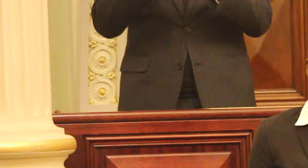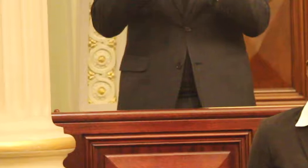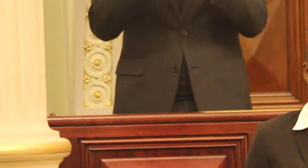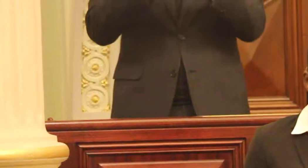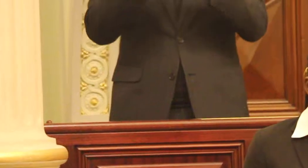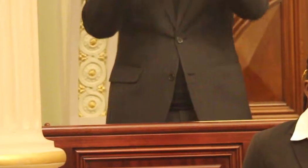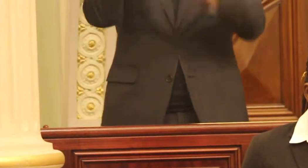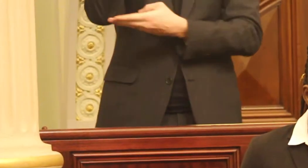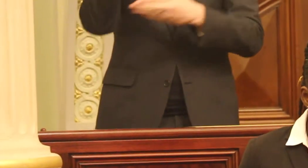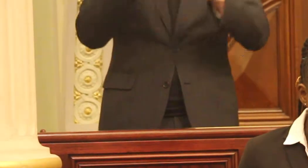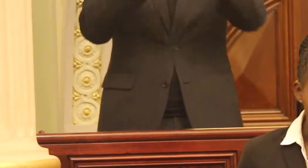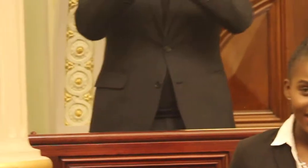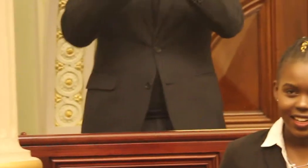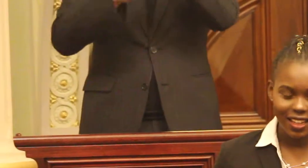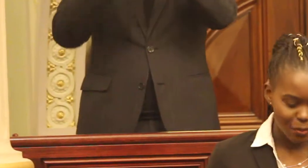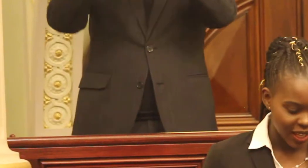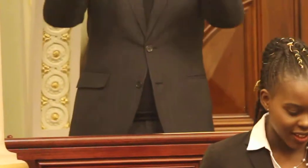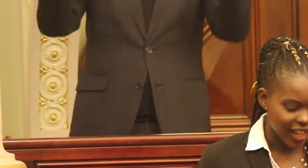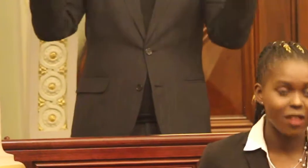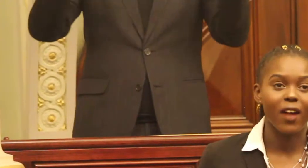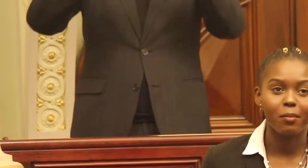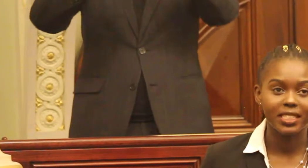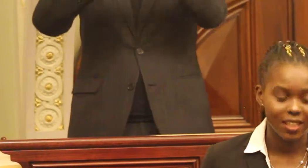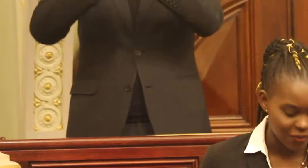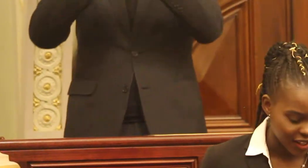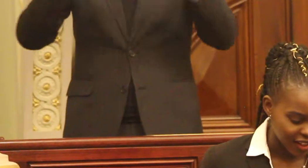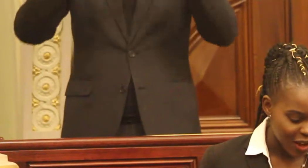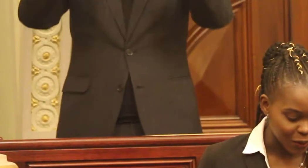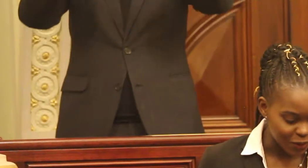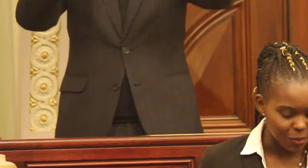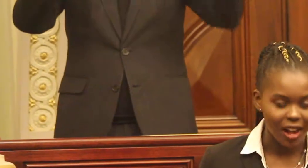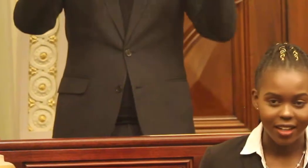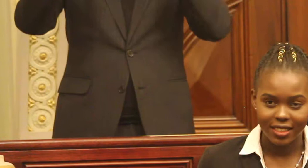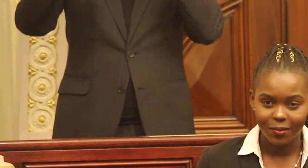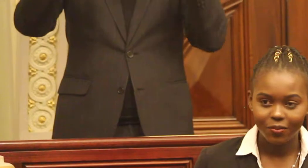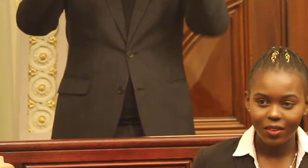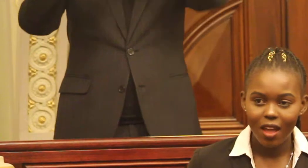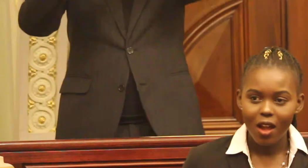fully implemented these aesthetically appealing, and environmentally friendly rooftop gardens.